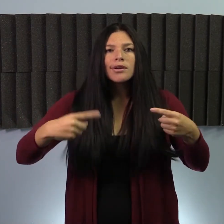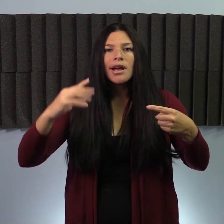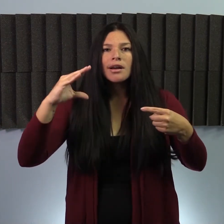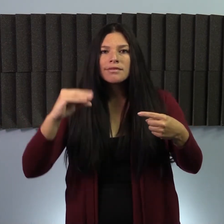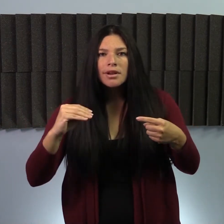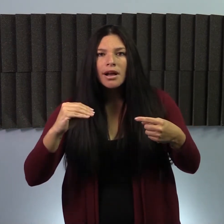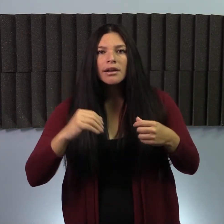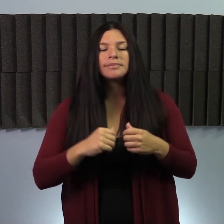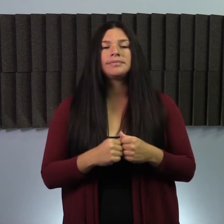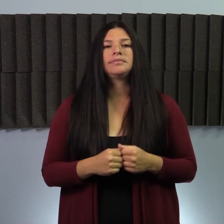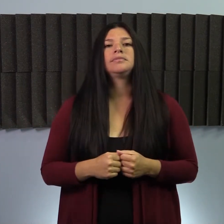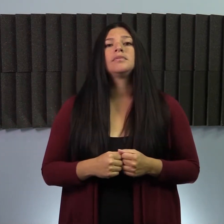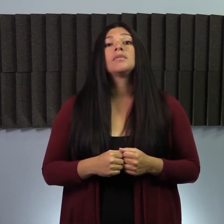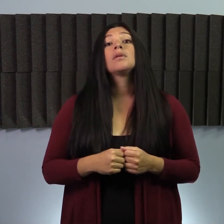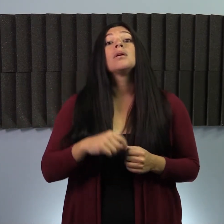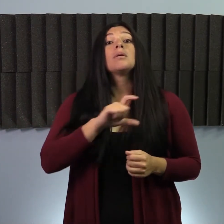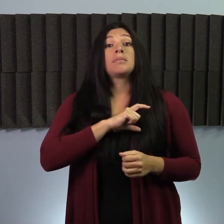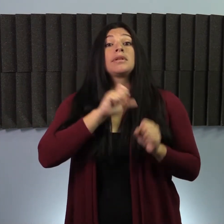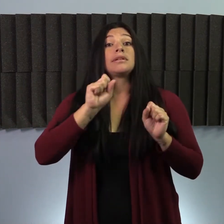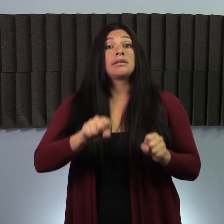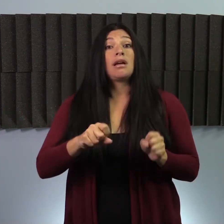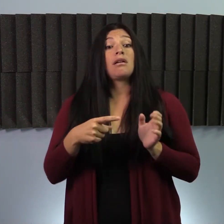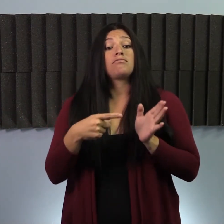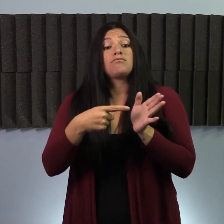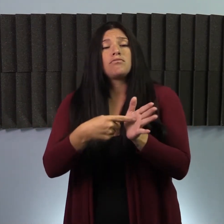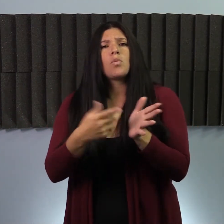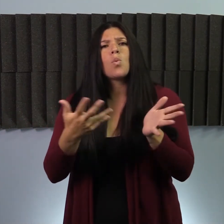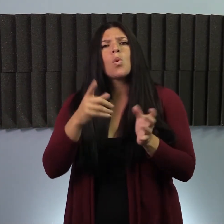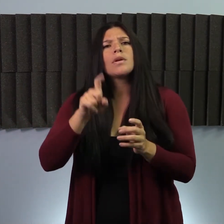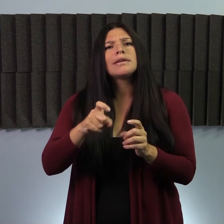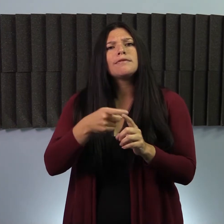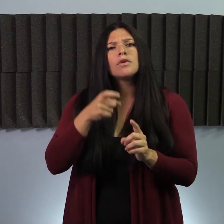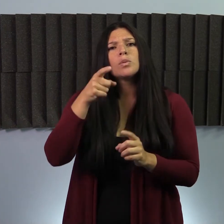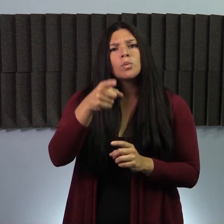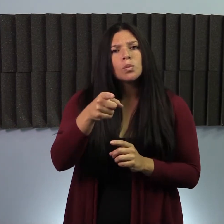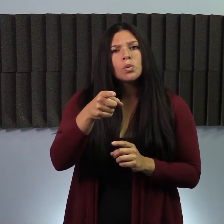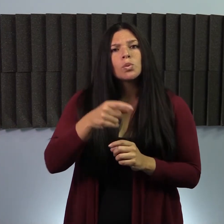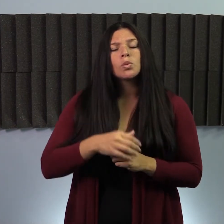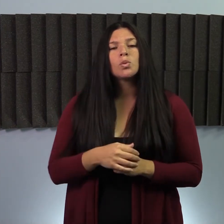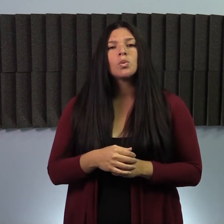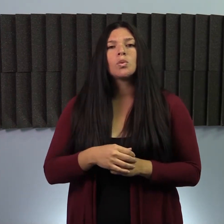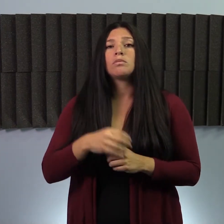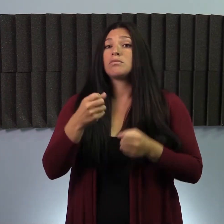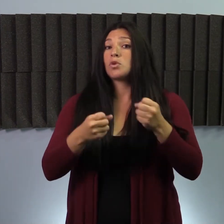have a flat tire. The police officer can also use it to indicate what they need